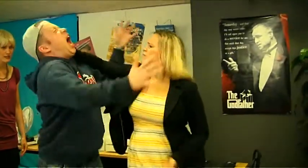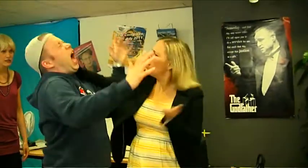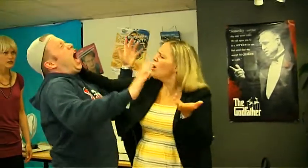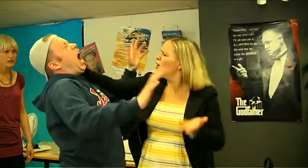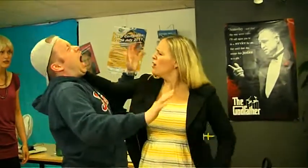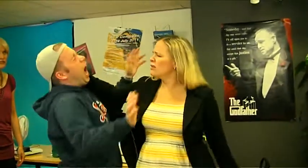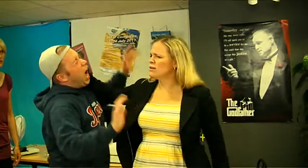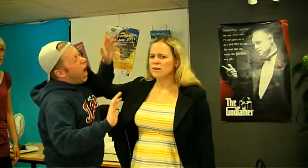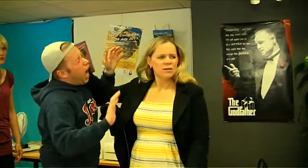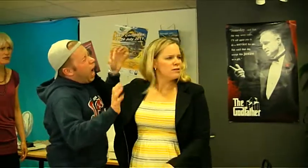What?